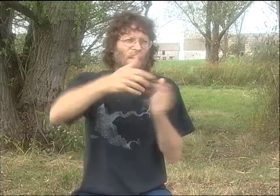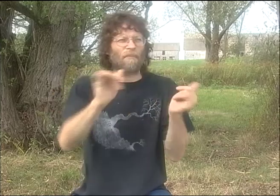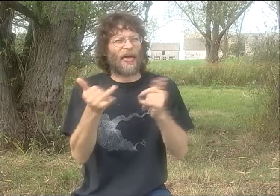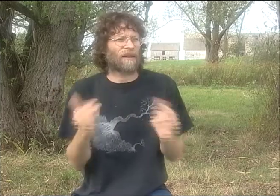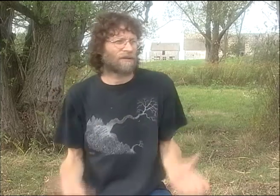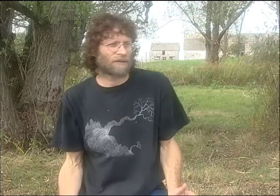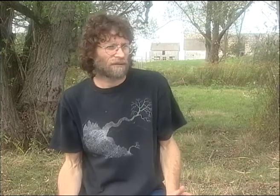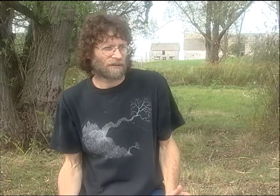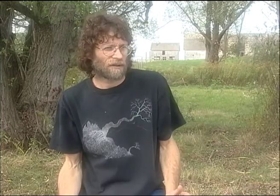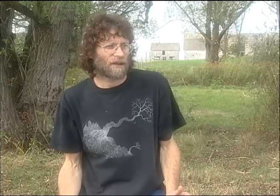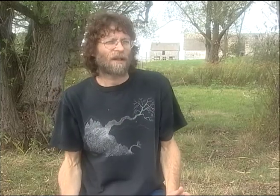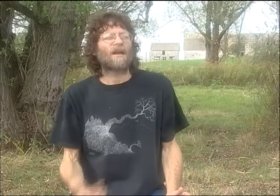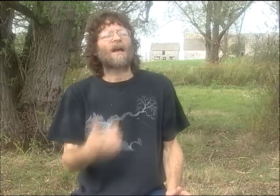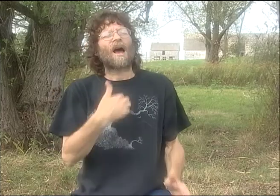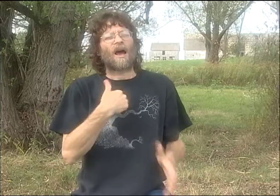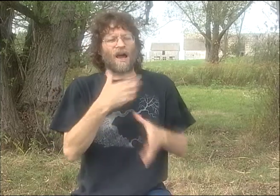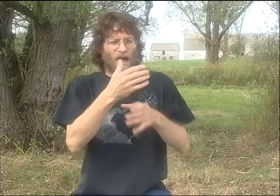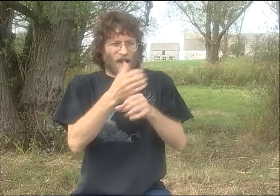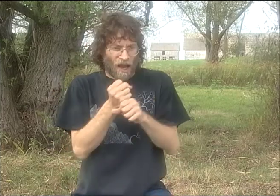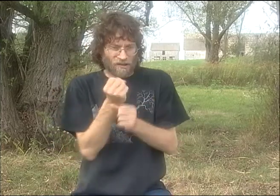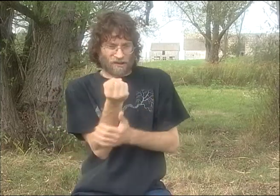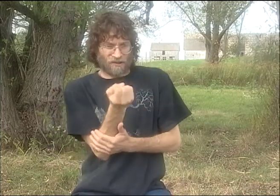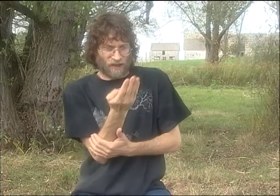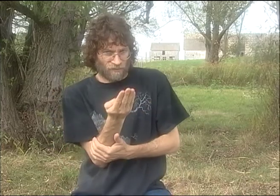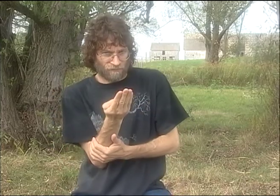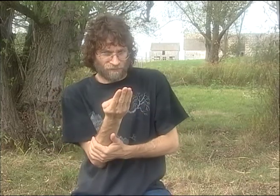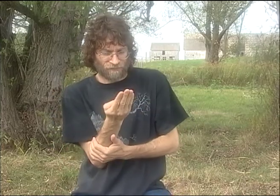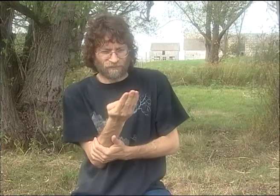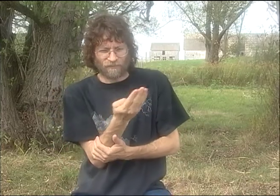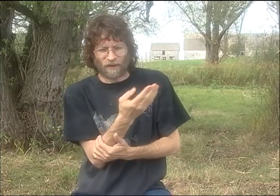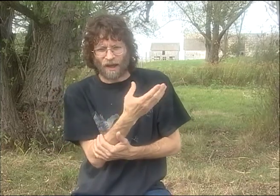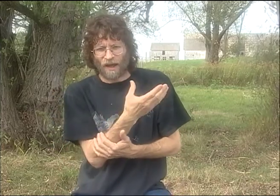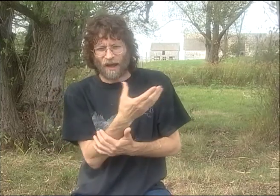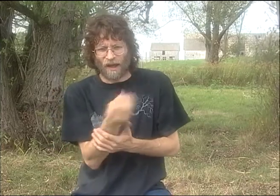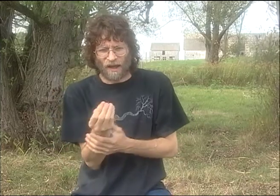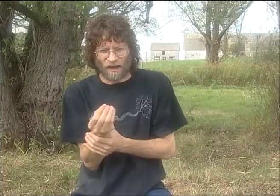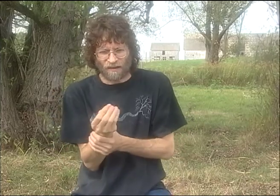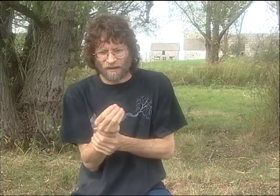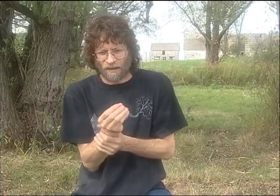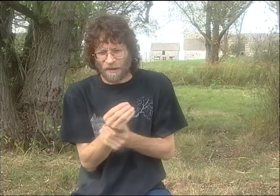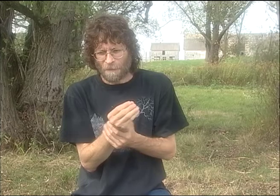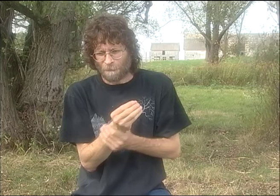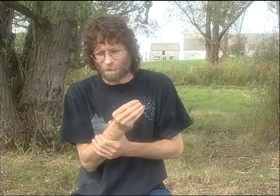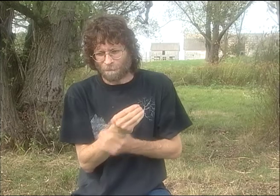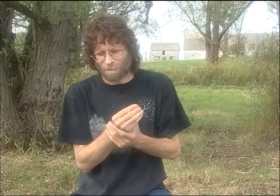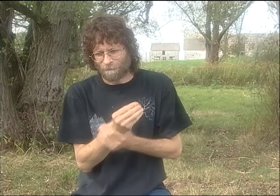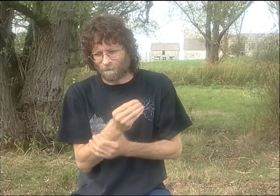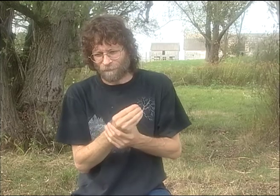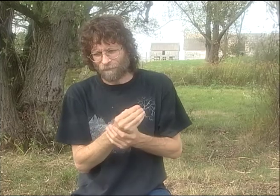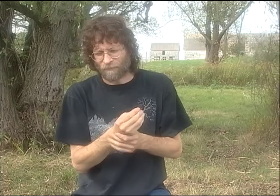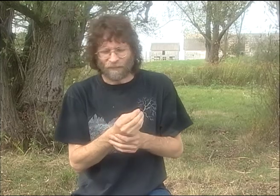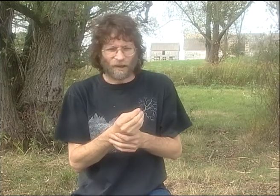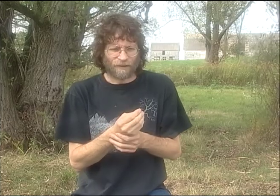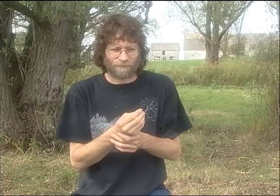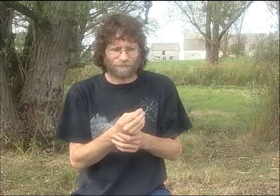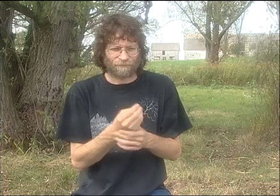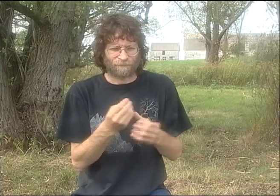MOSTLY IT WAS JUST KIND OF HANGING OUT AND PLAYING WITH LANGUAGE. I GOT THIS JOB, AND...